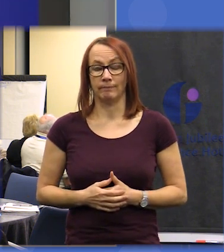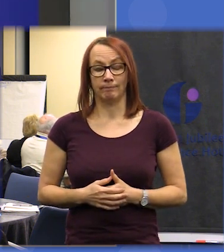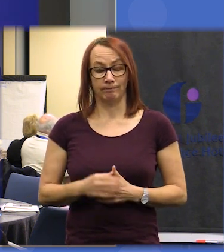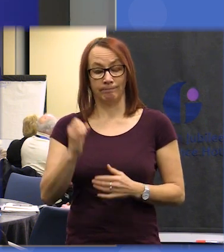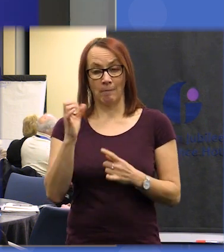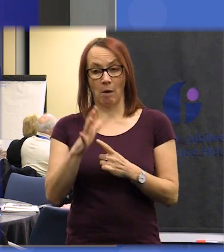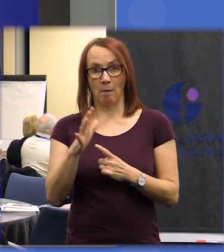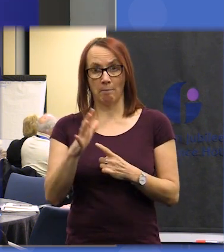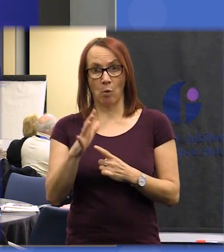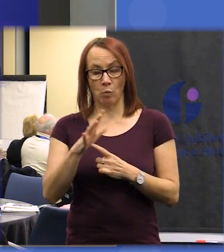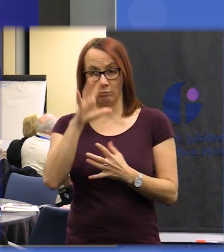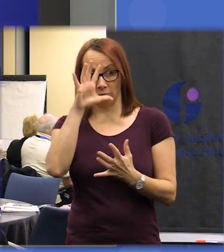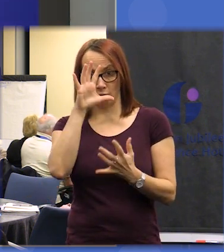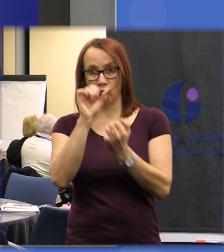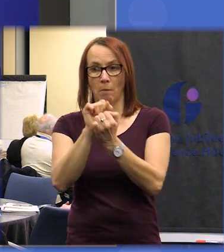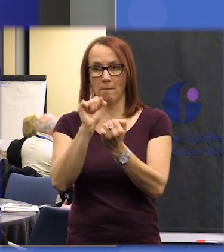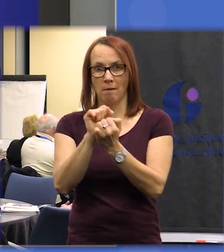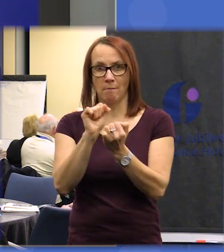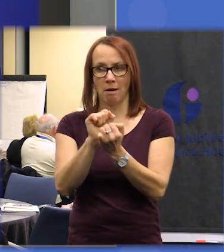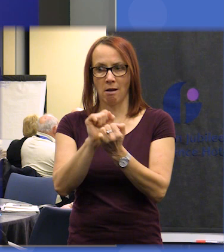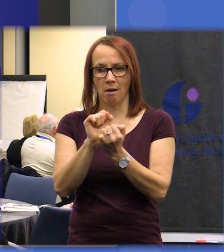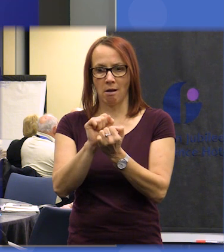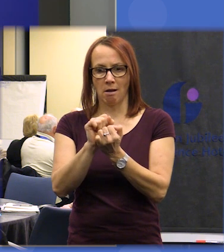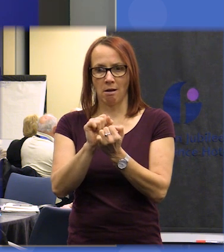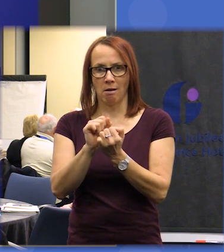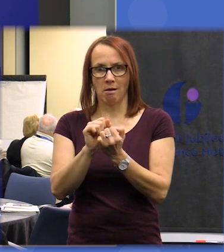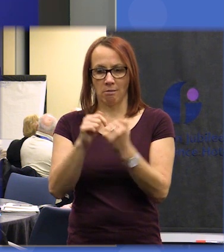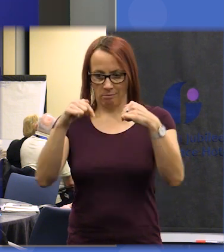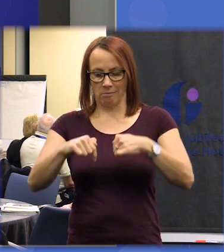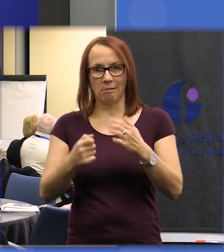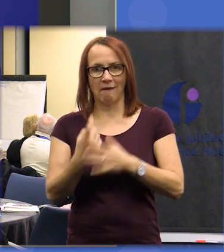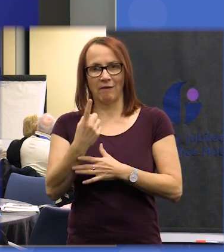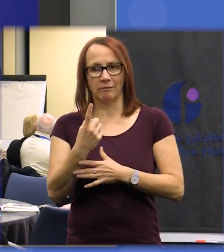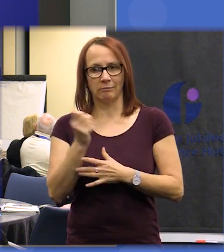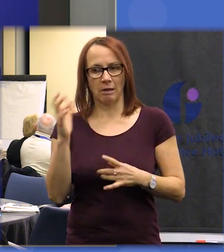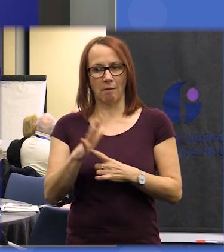involved in a in an important and historic event and we need to move